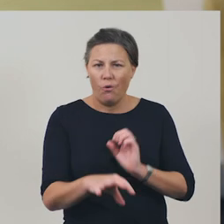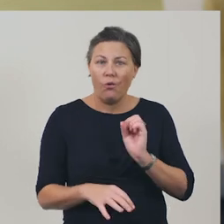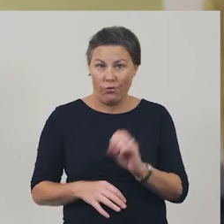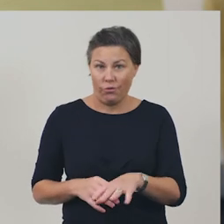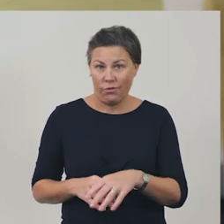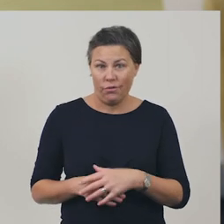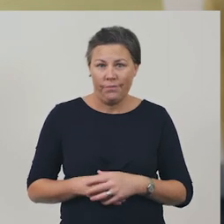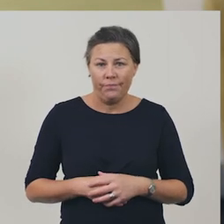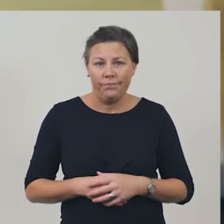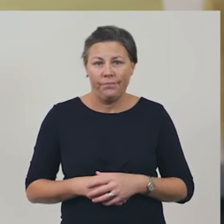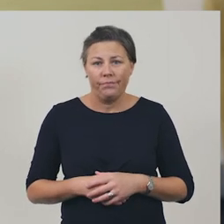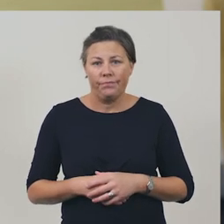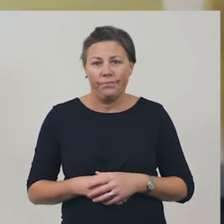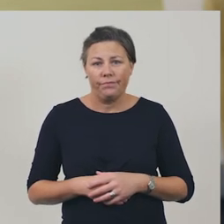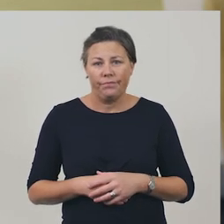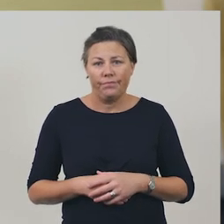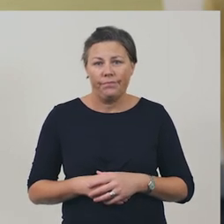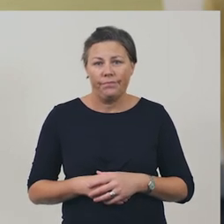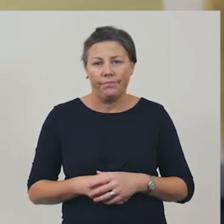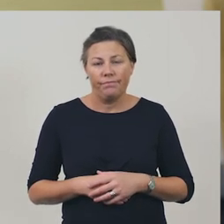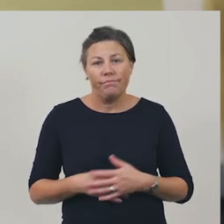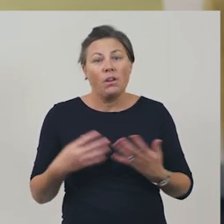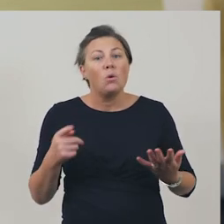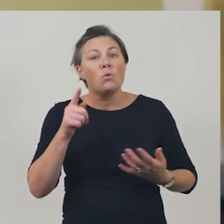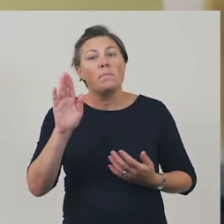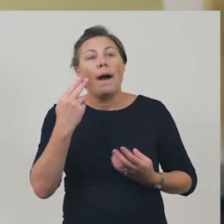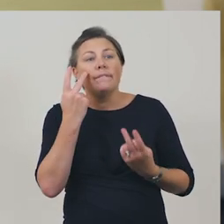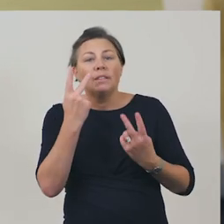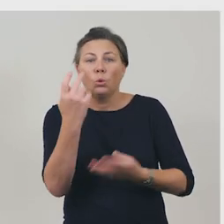What are some of the interesting toy websites you’ve visited?